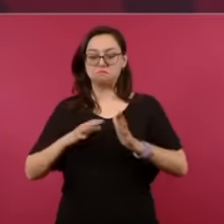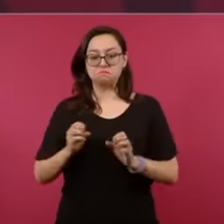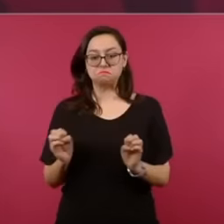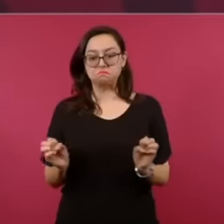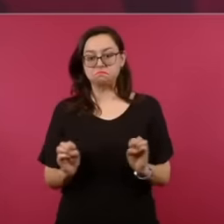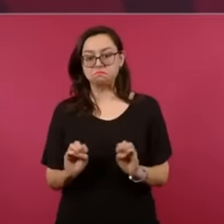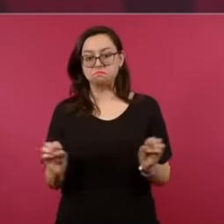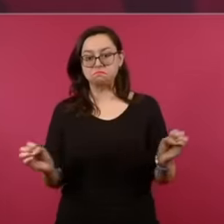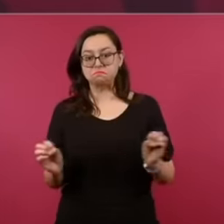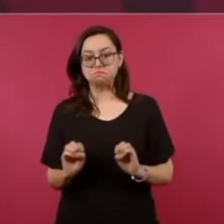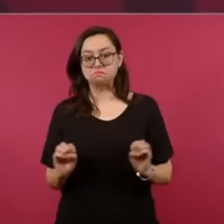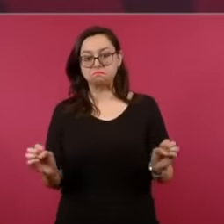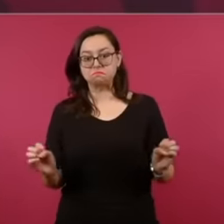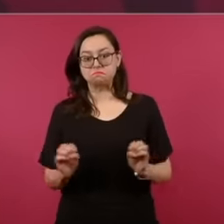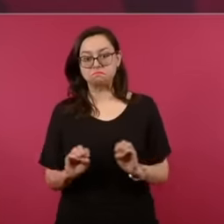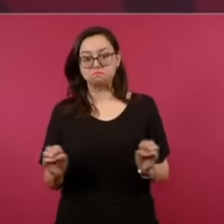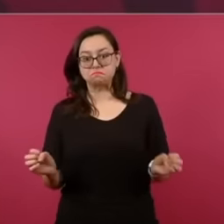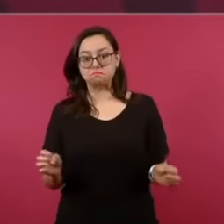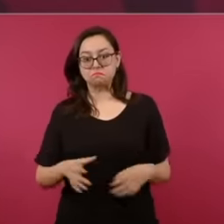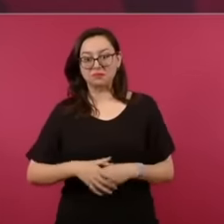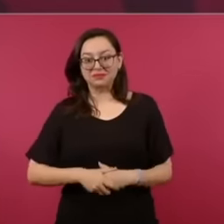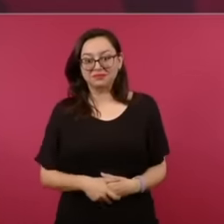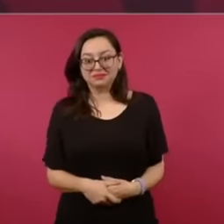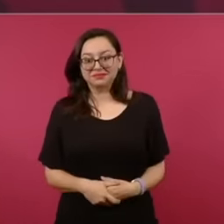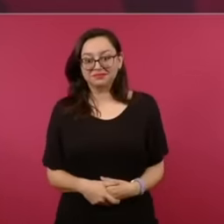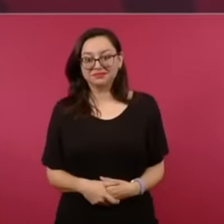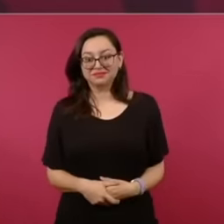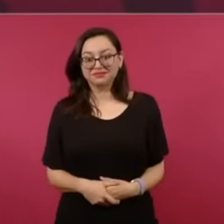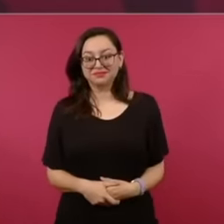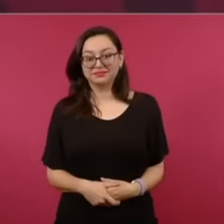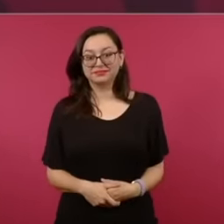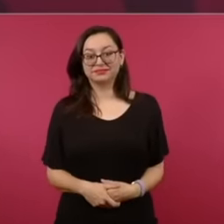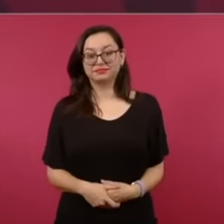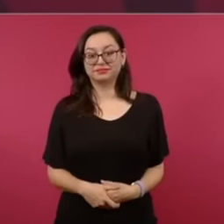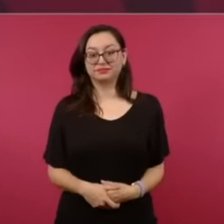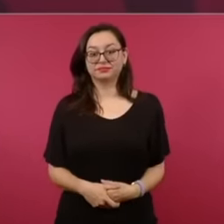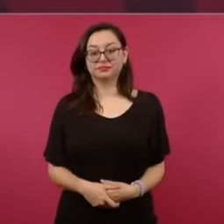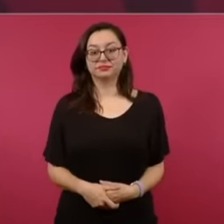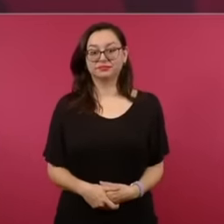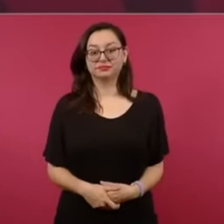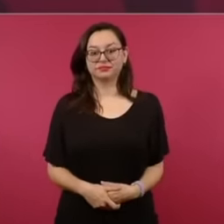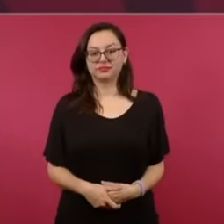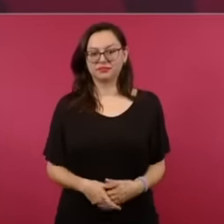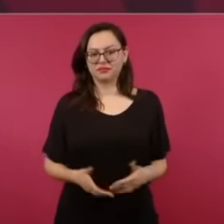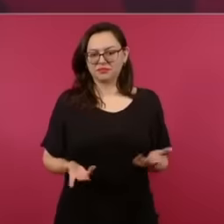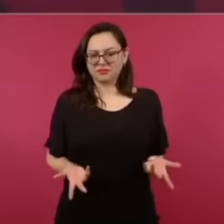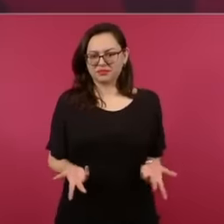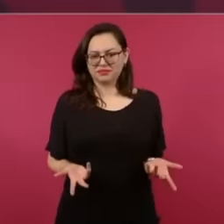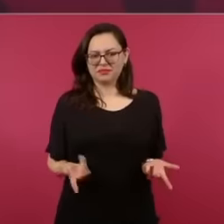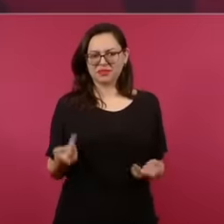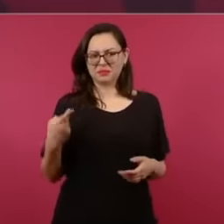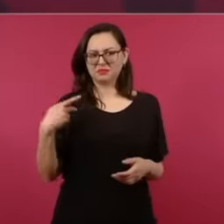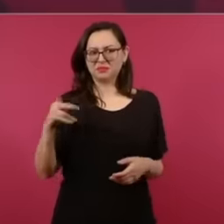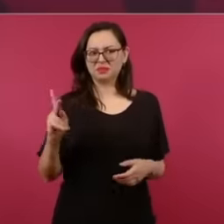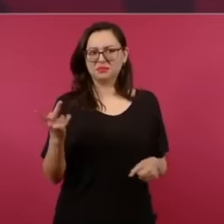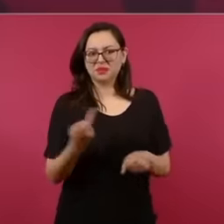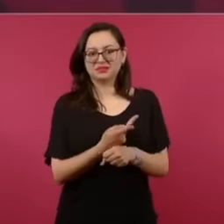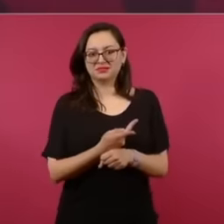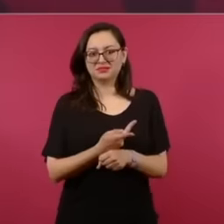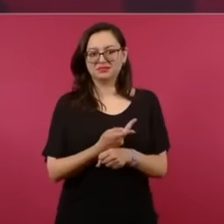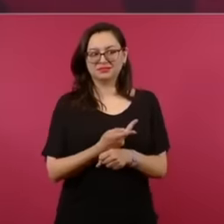But this has to be analyzed,